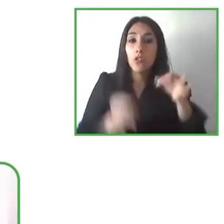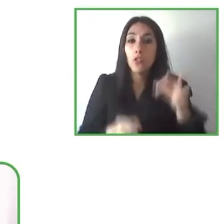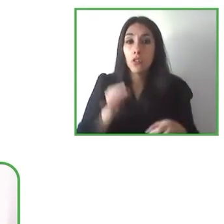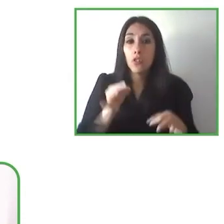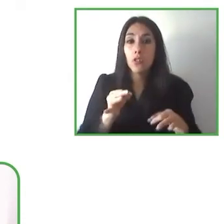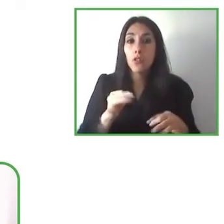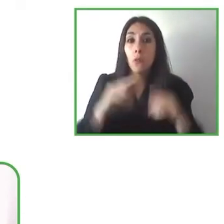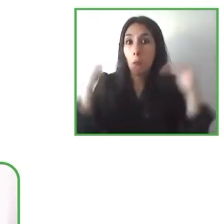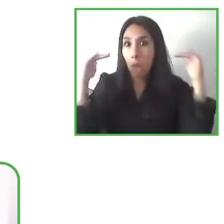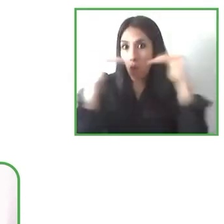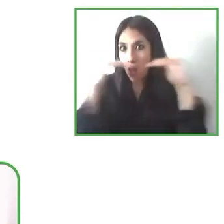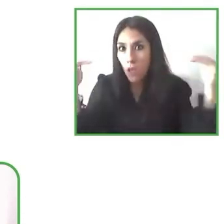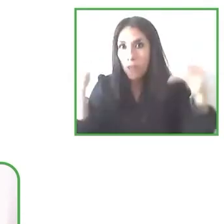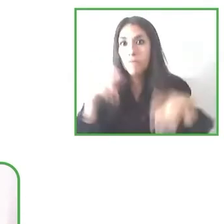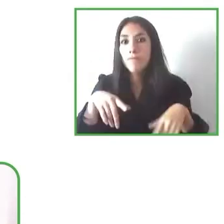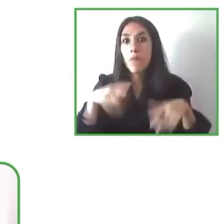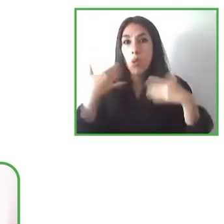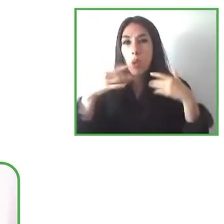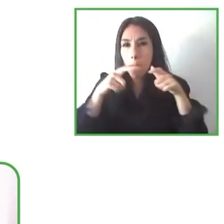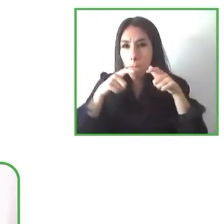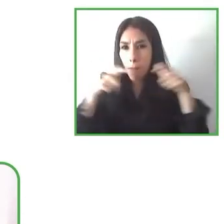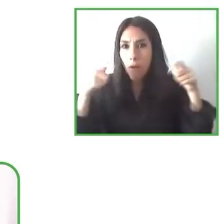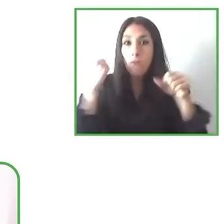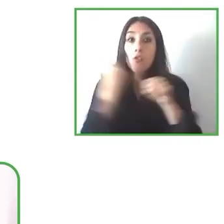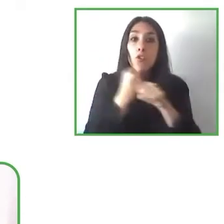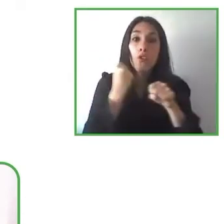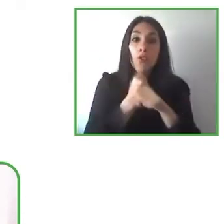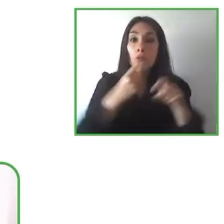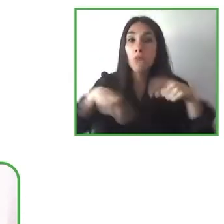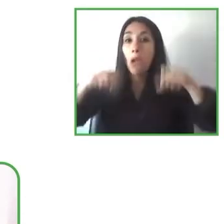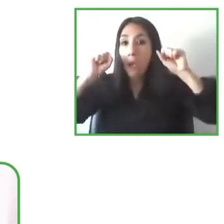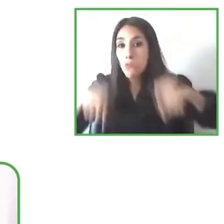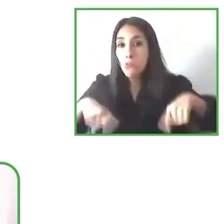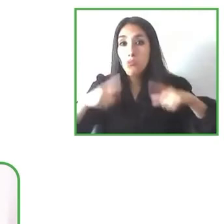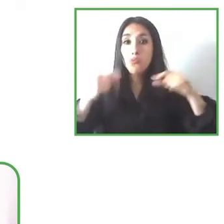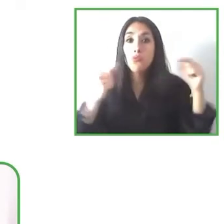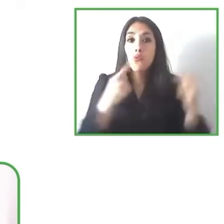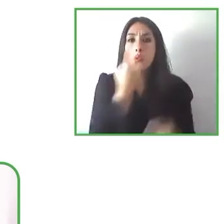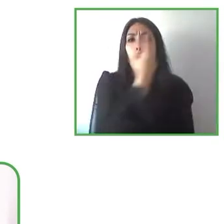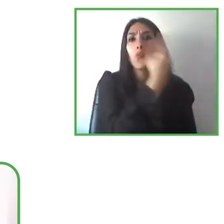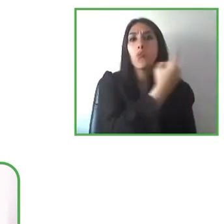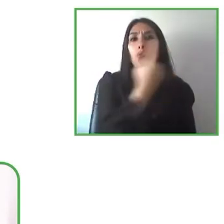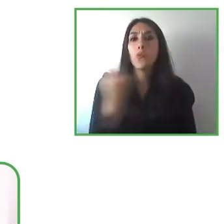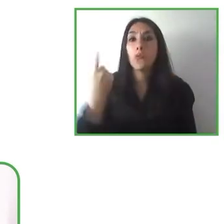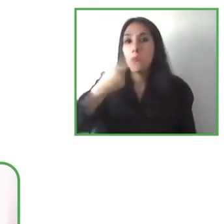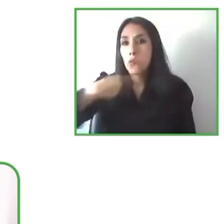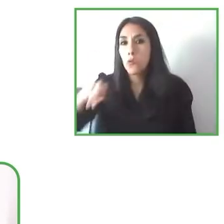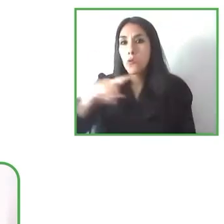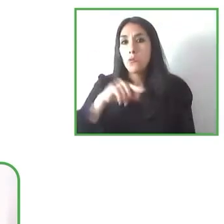great contribution that we can do from our fields: justice and rights.